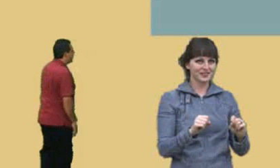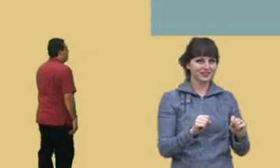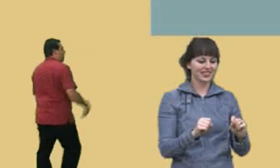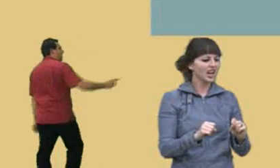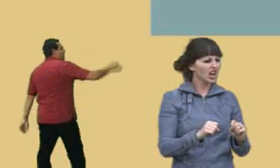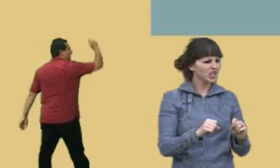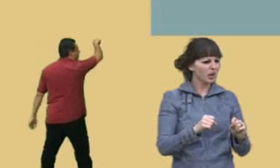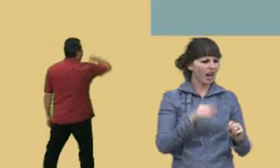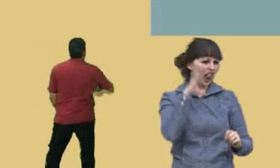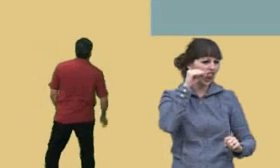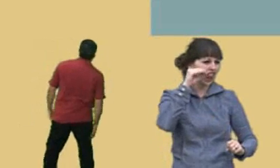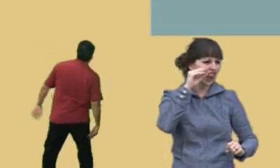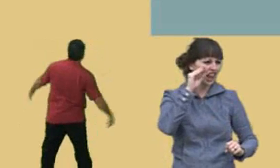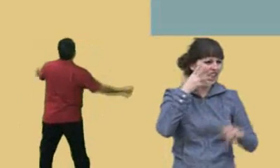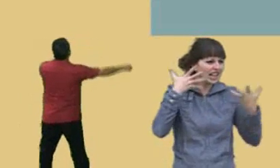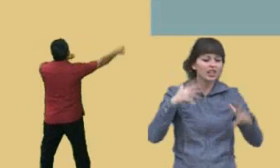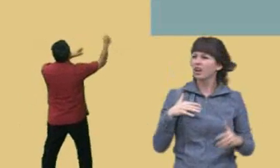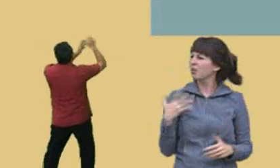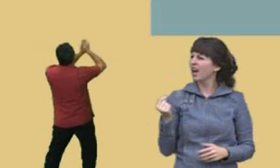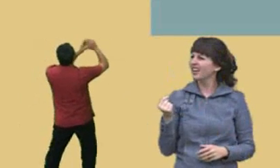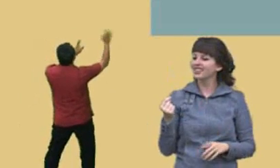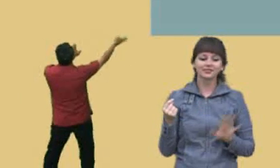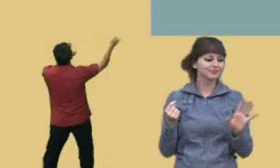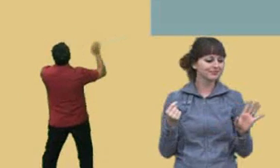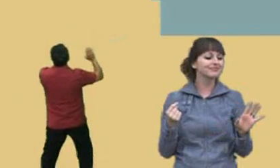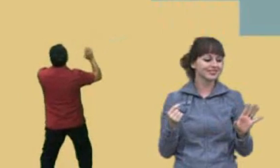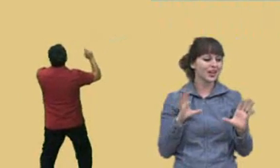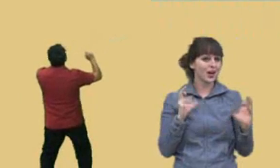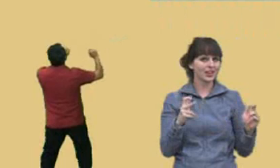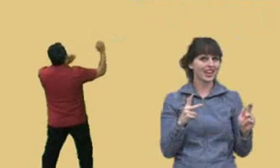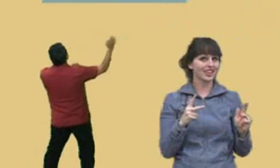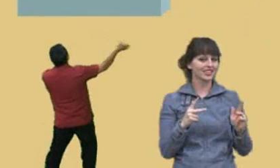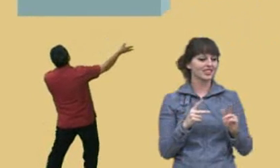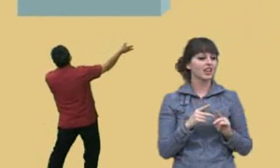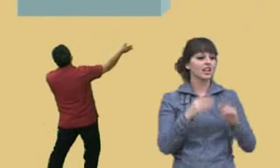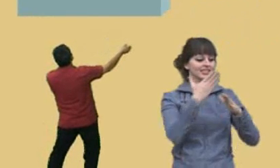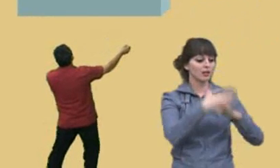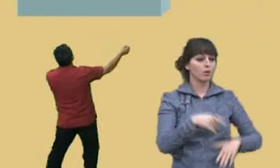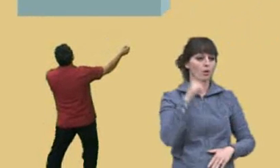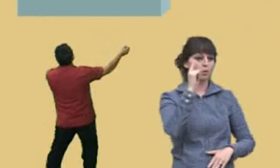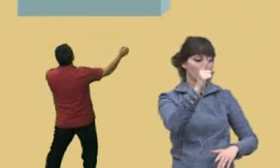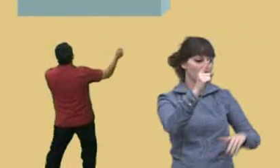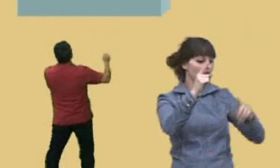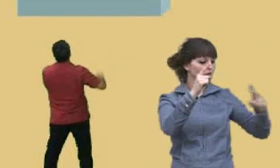Professor Perez: Okay, take a look at this Charlie, here we go. There's one... Charlie: Woah! Professor Perez: There's two...and there's three.